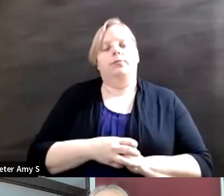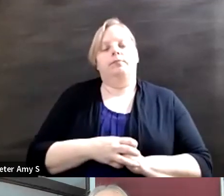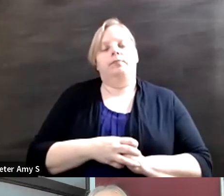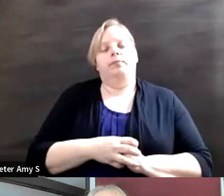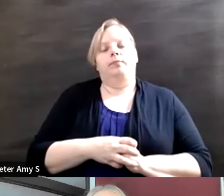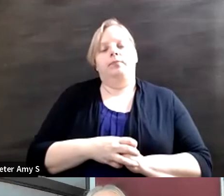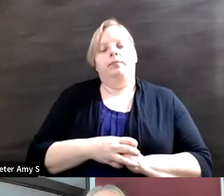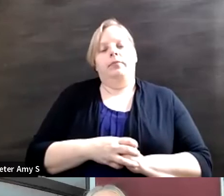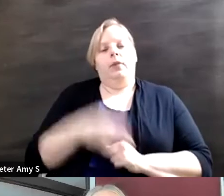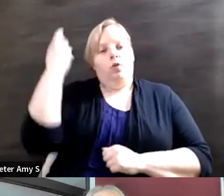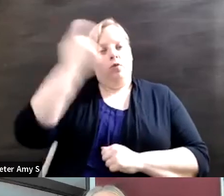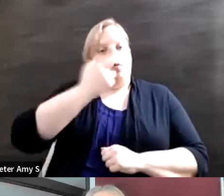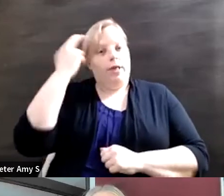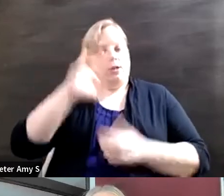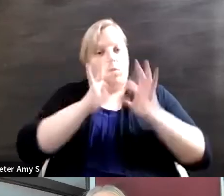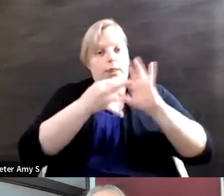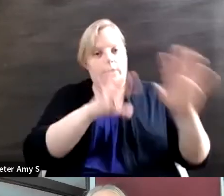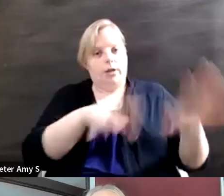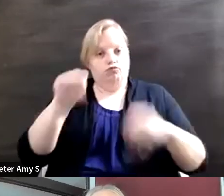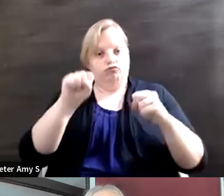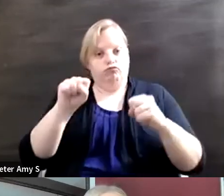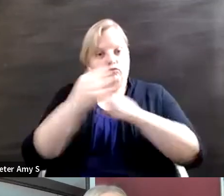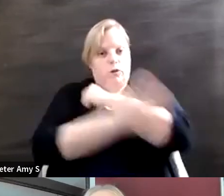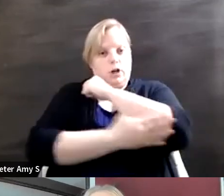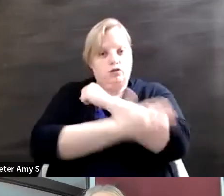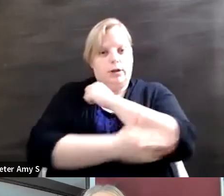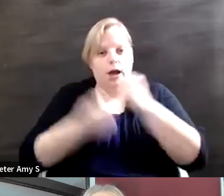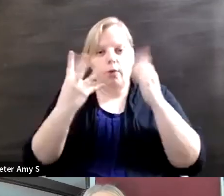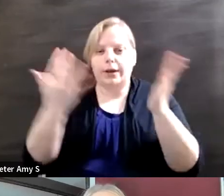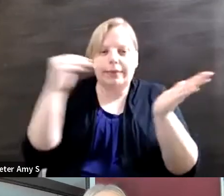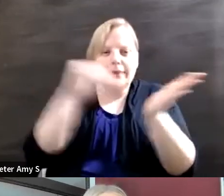when a games are hosted in a host country how many thousands of volunteers come out, how much